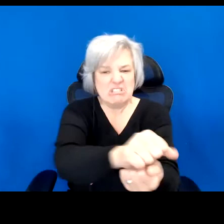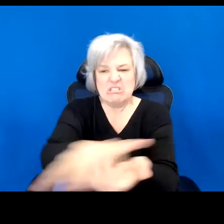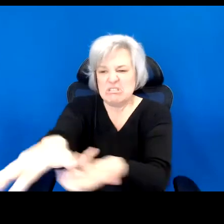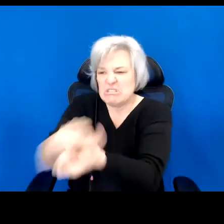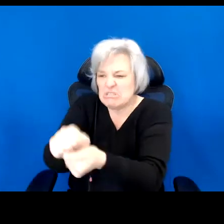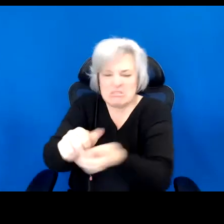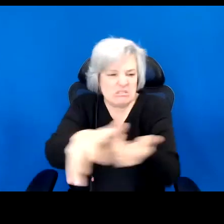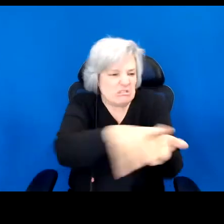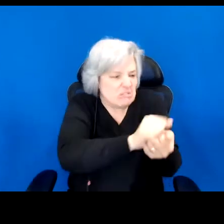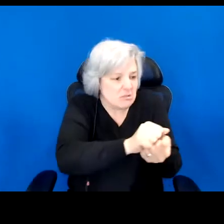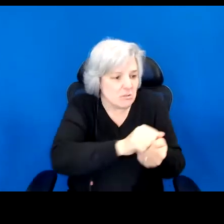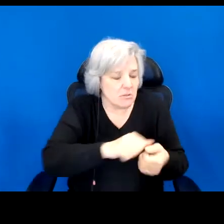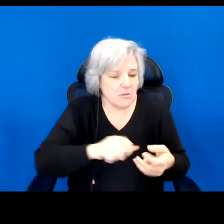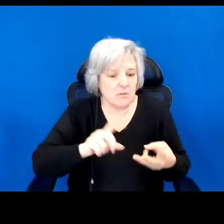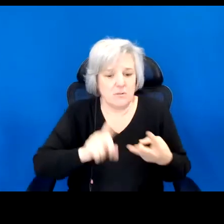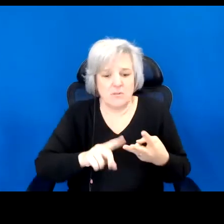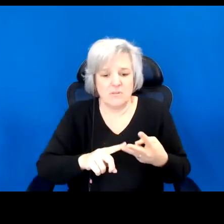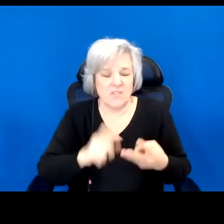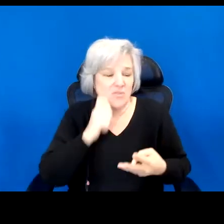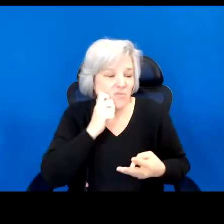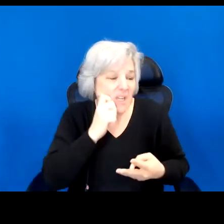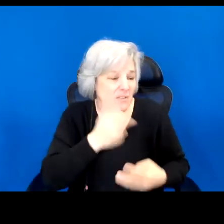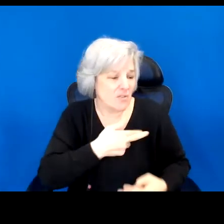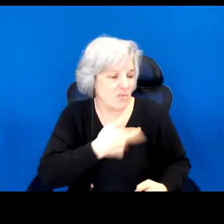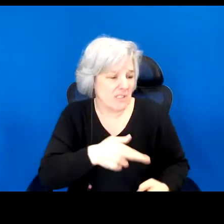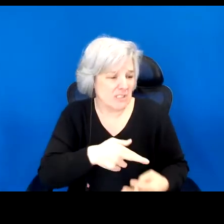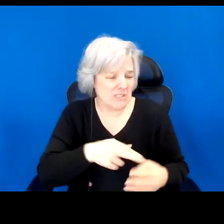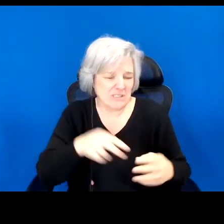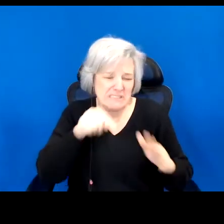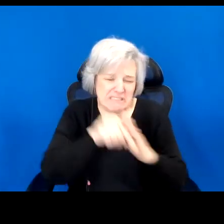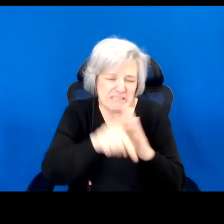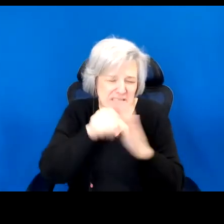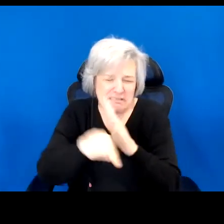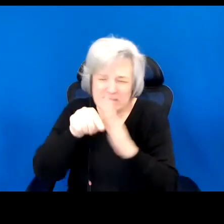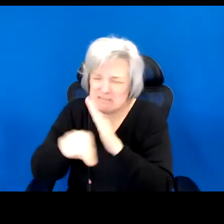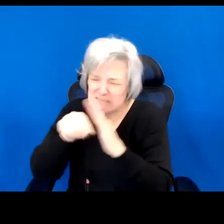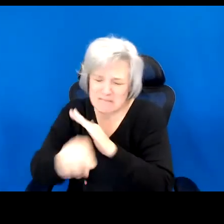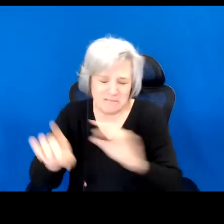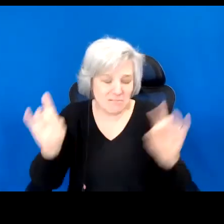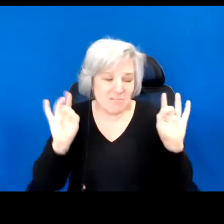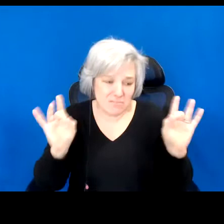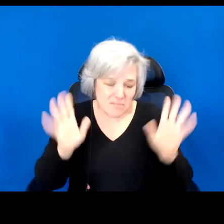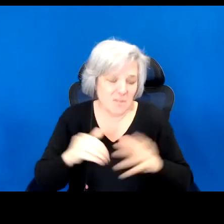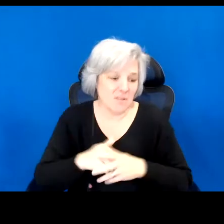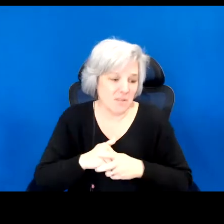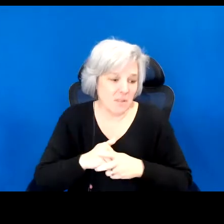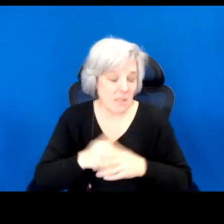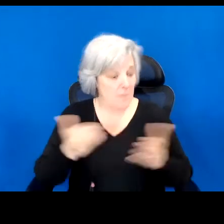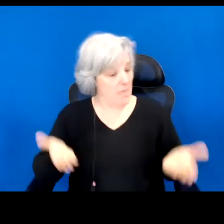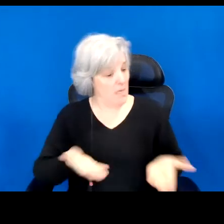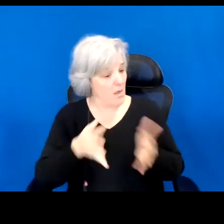forms of racial and religious violence. But here, in America, it is toward the local